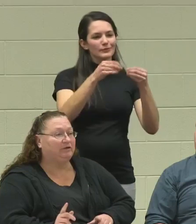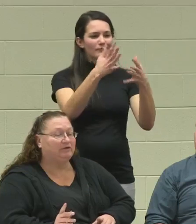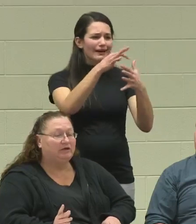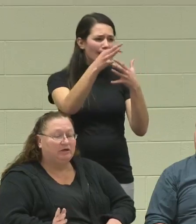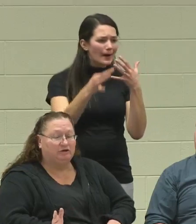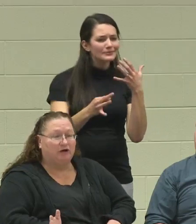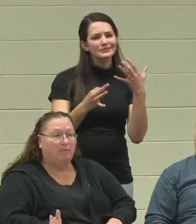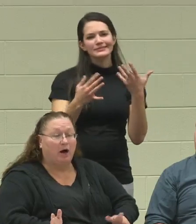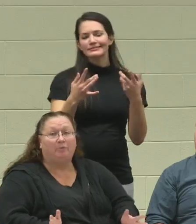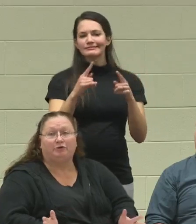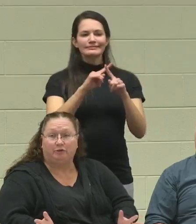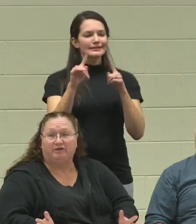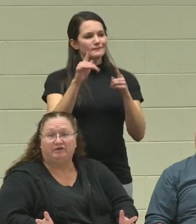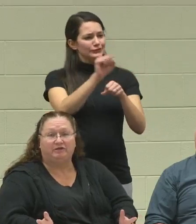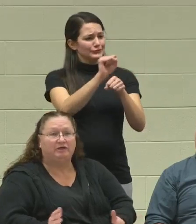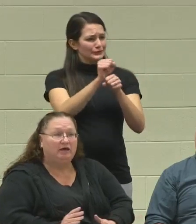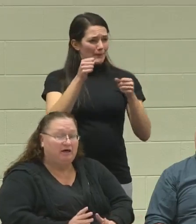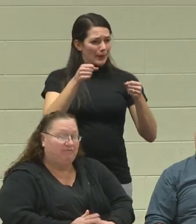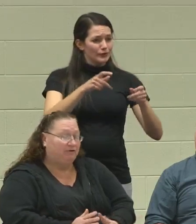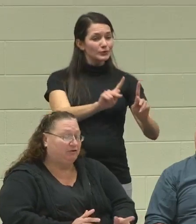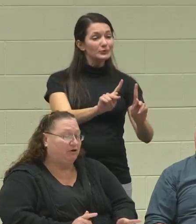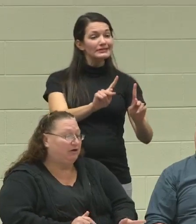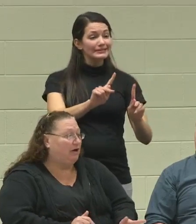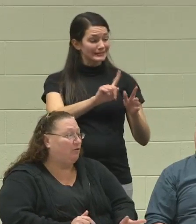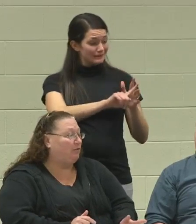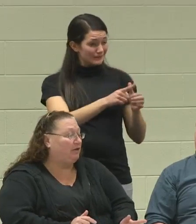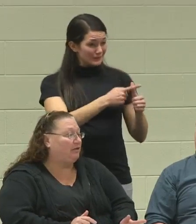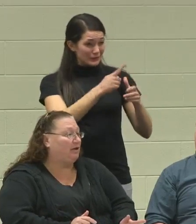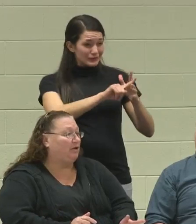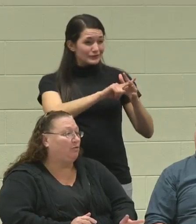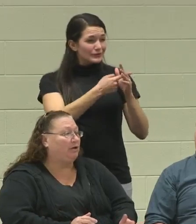job opportunities. He first started out with working